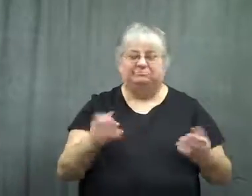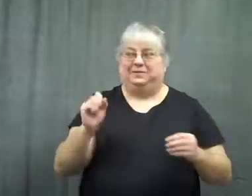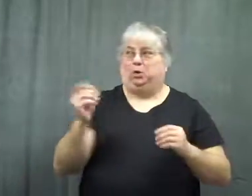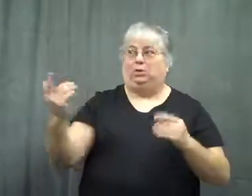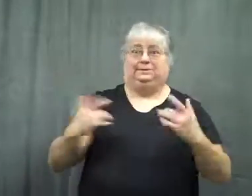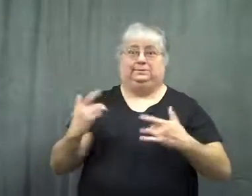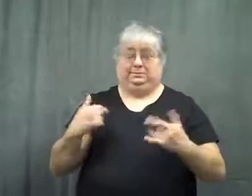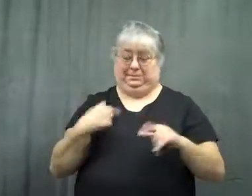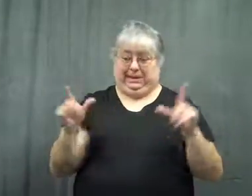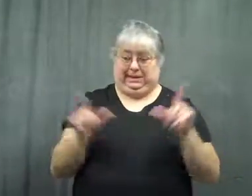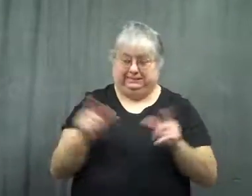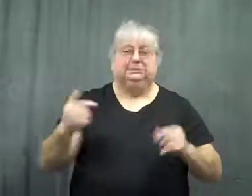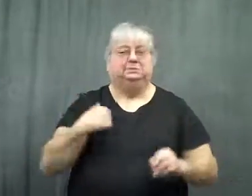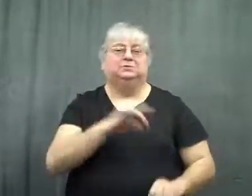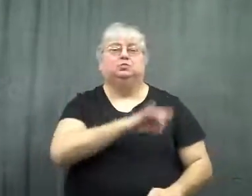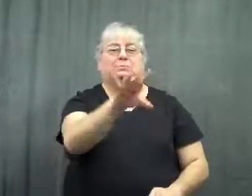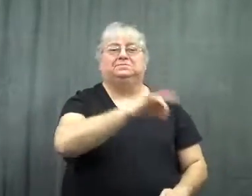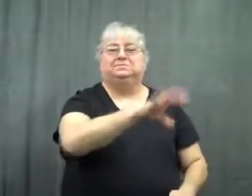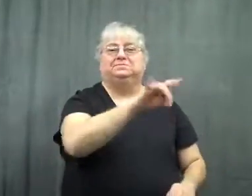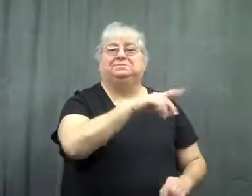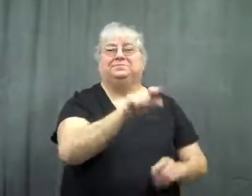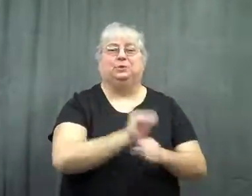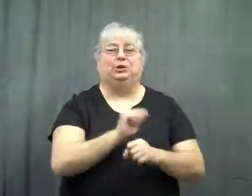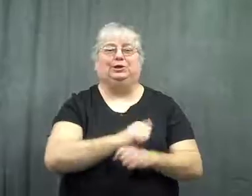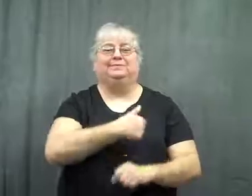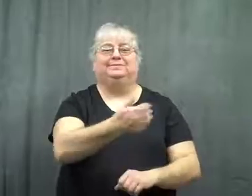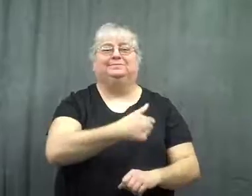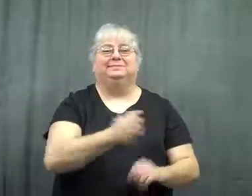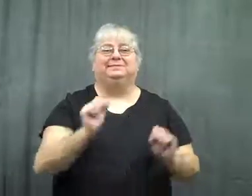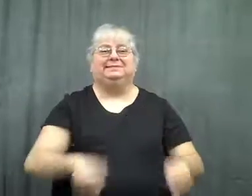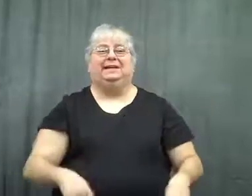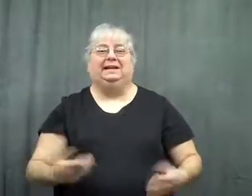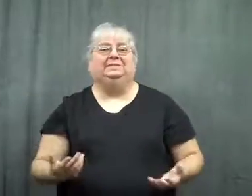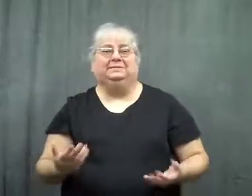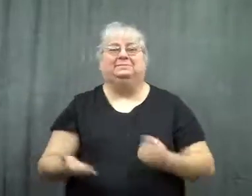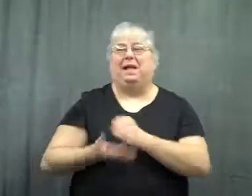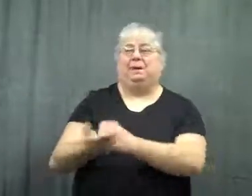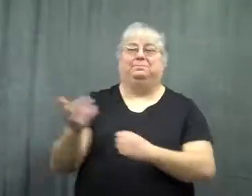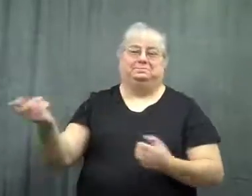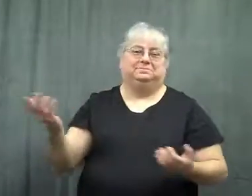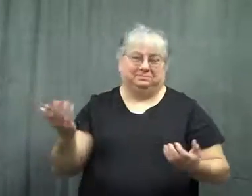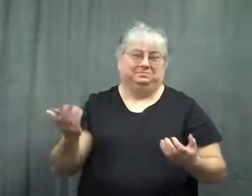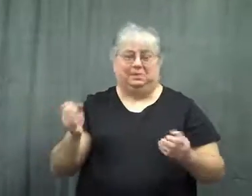So he was looking forward to me helping him by taking her to and from work.